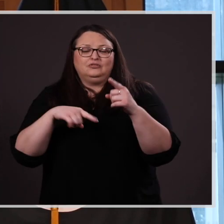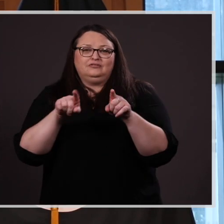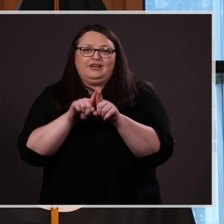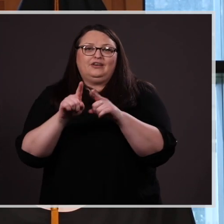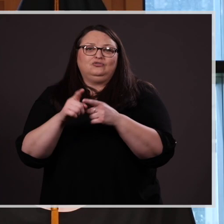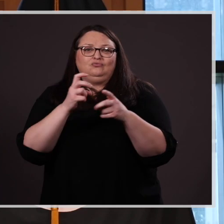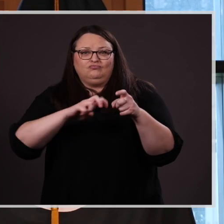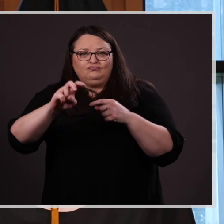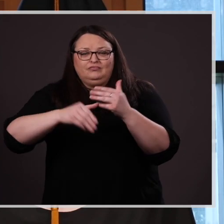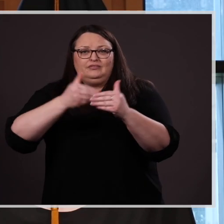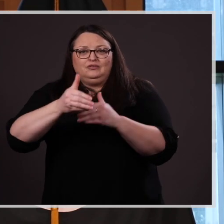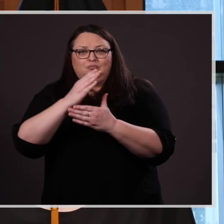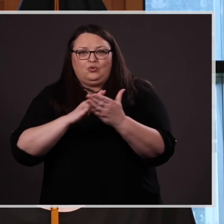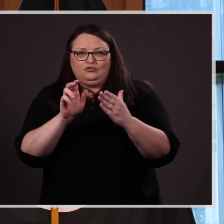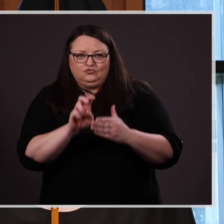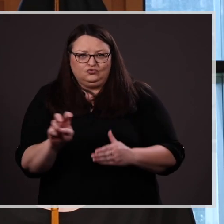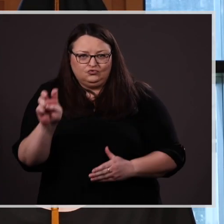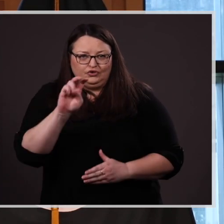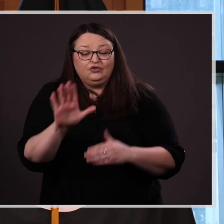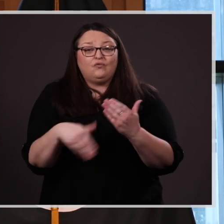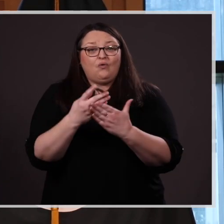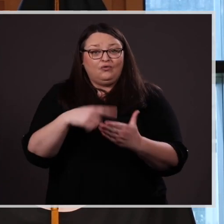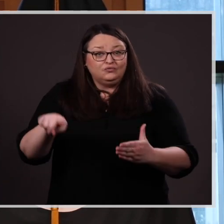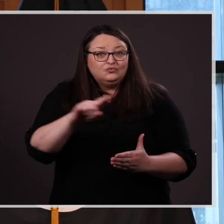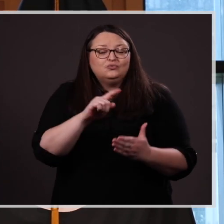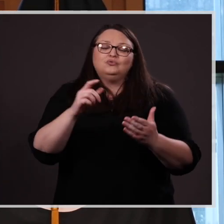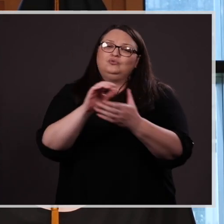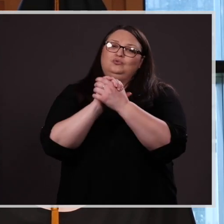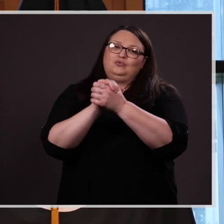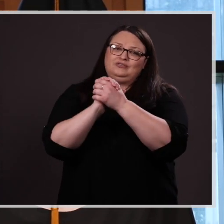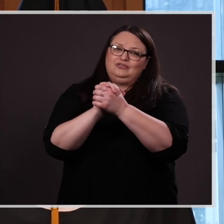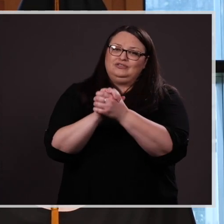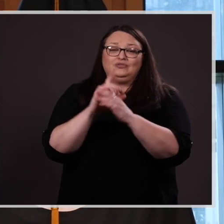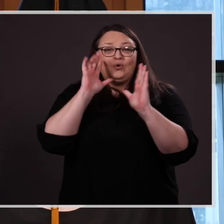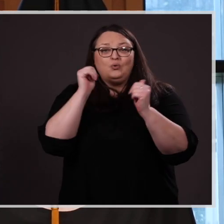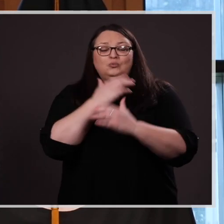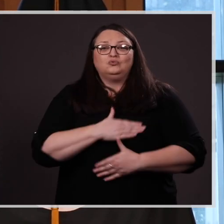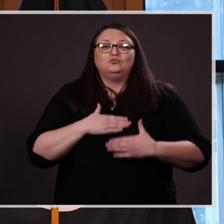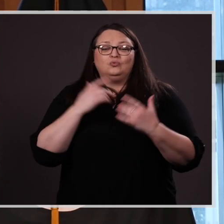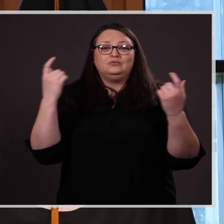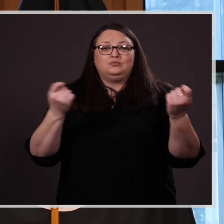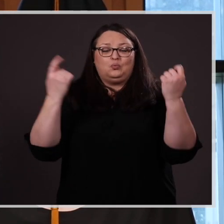of your Journey. To all of you, congratulations. I hope you enjoy the ceremony today.